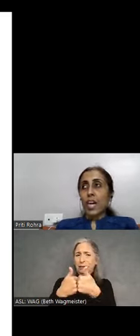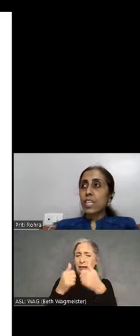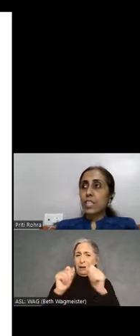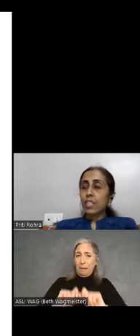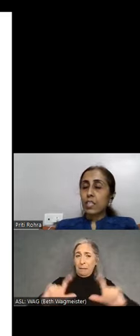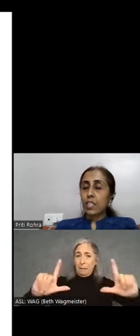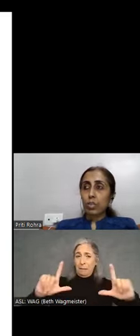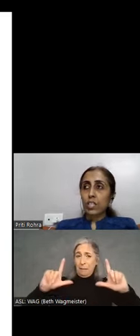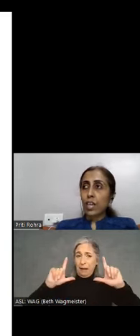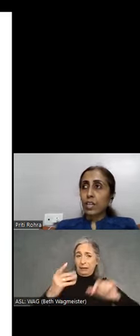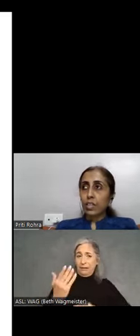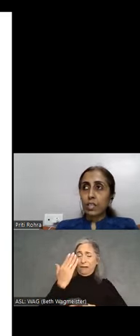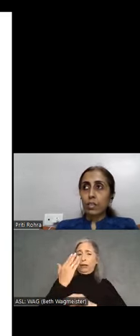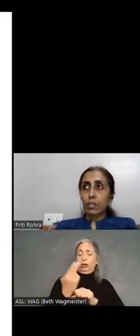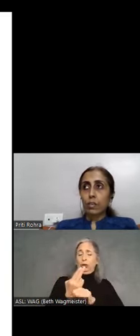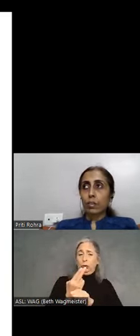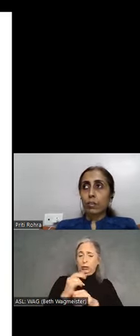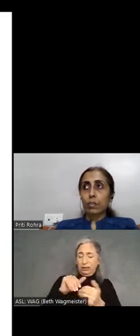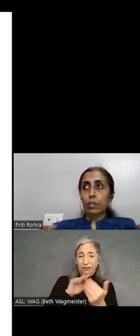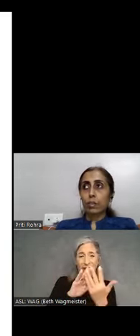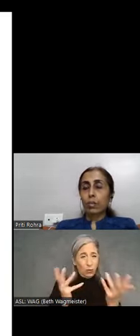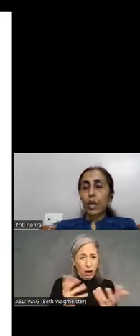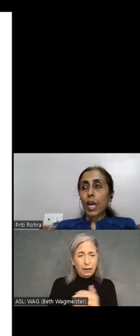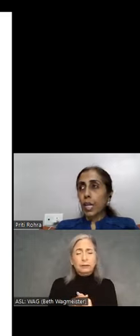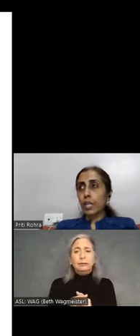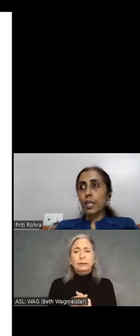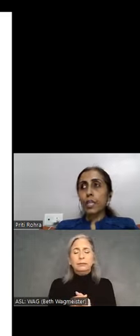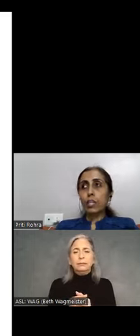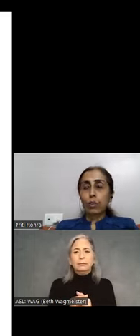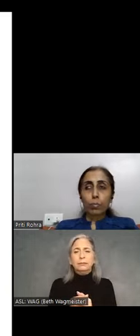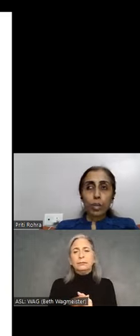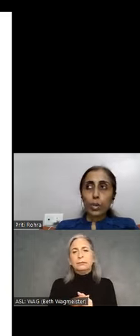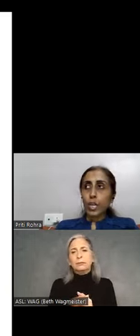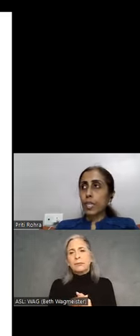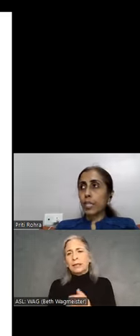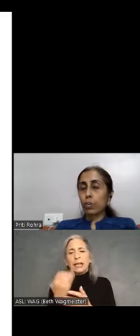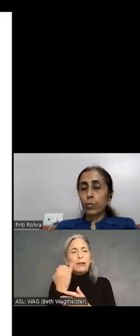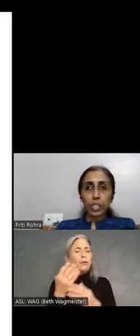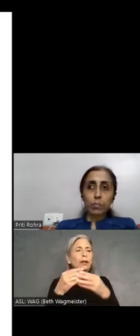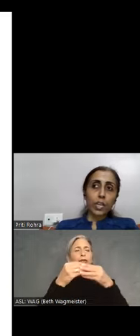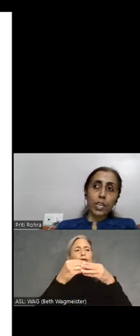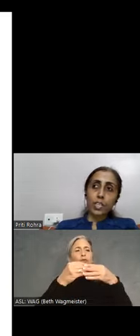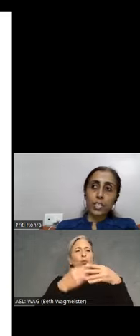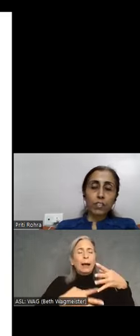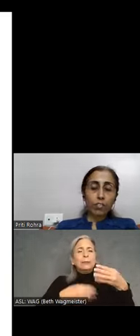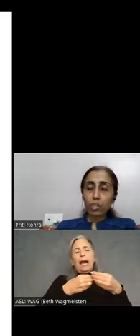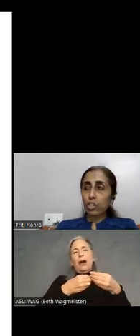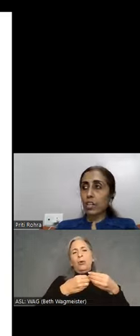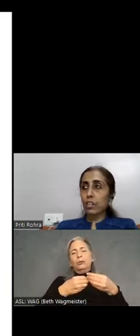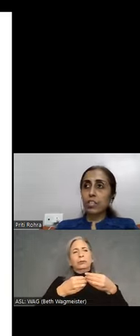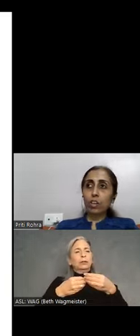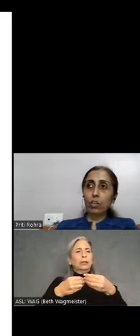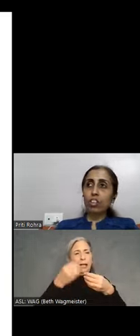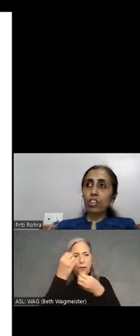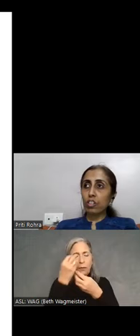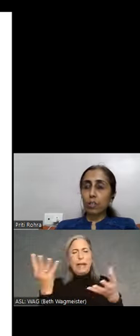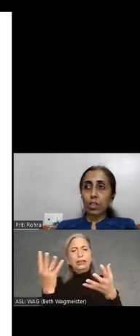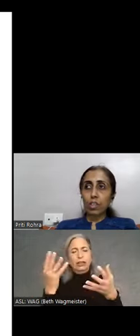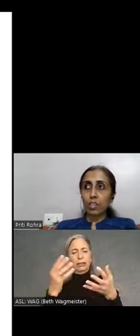Icons, the standard your ad icon, question icon, information icon these are all easy to